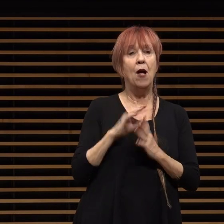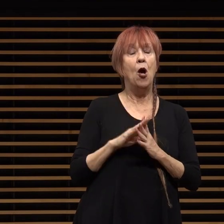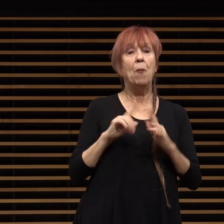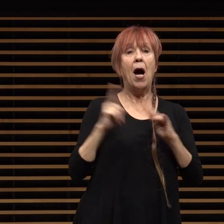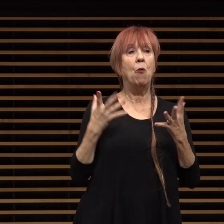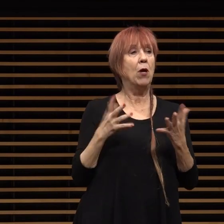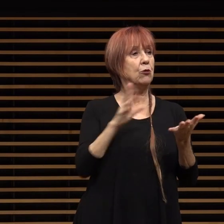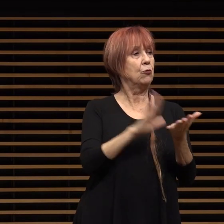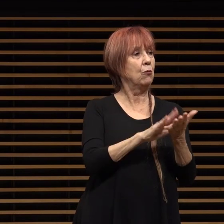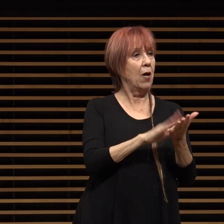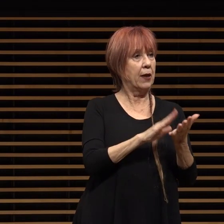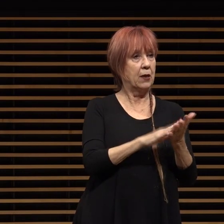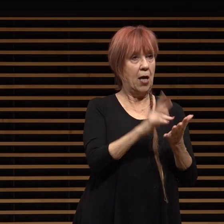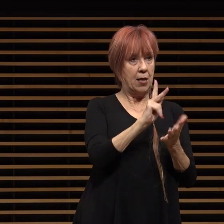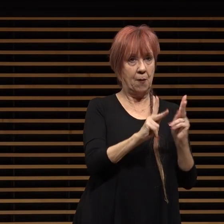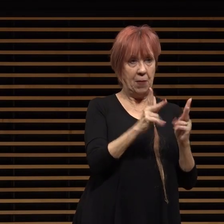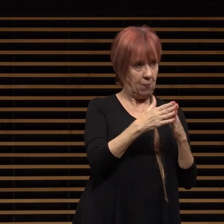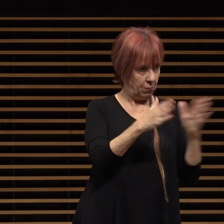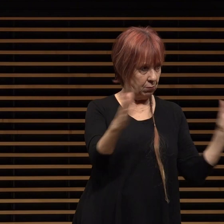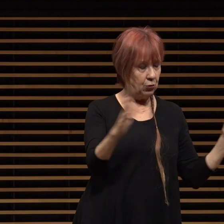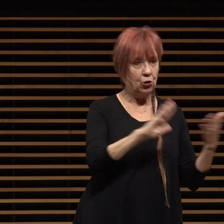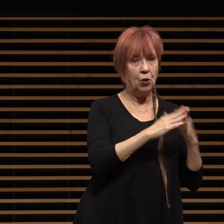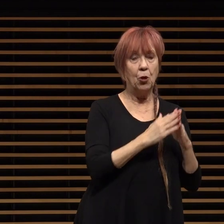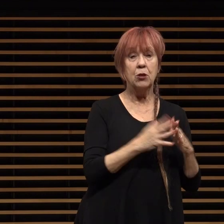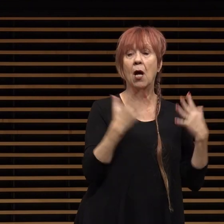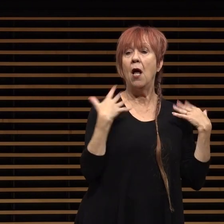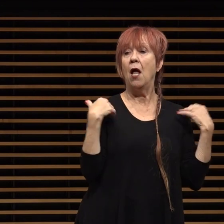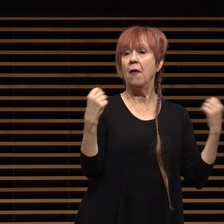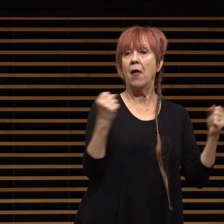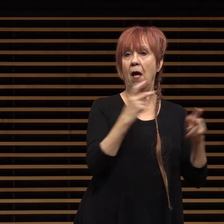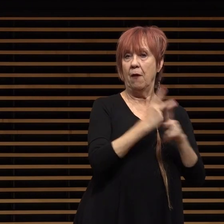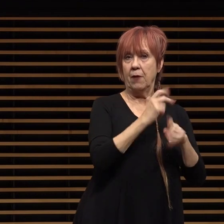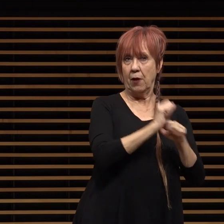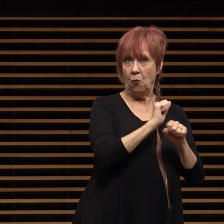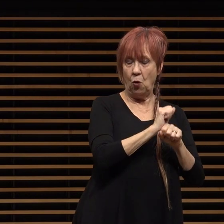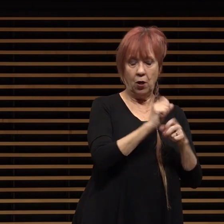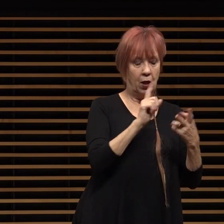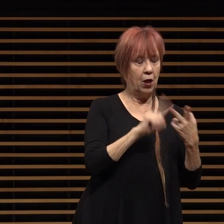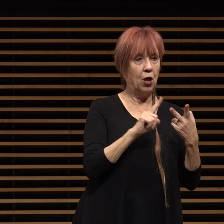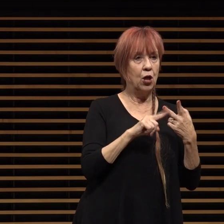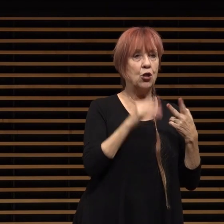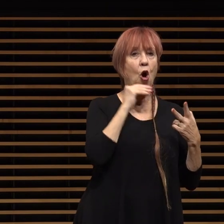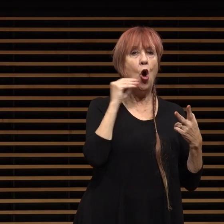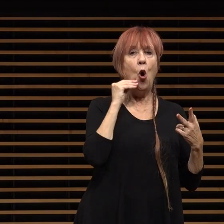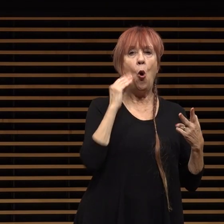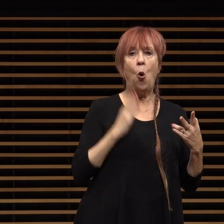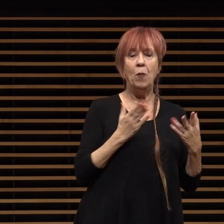broader community our health care workers